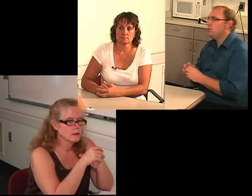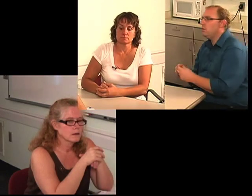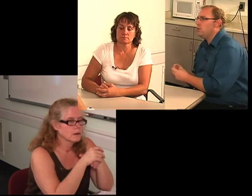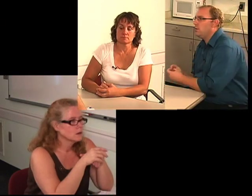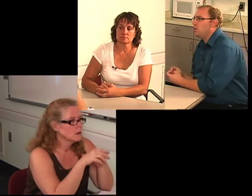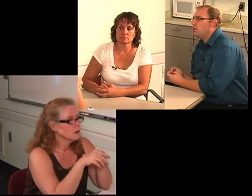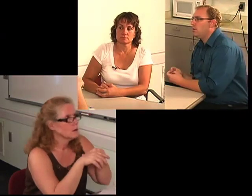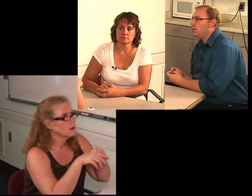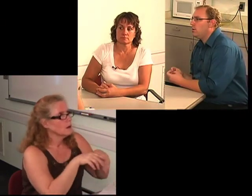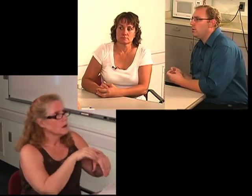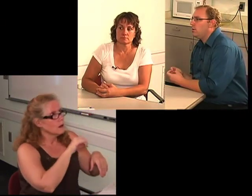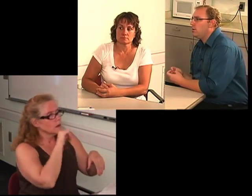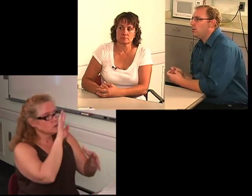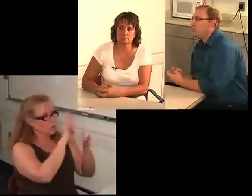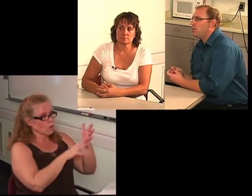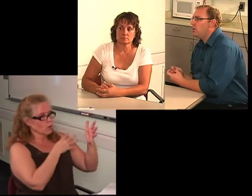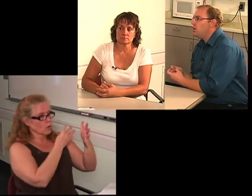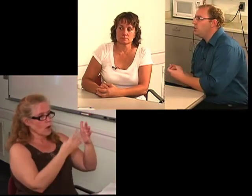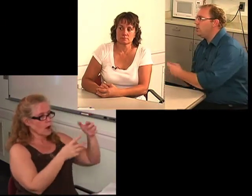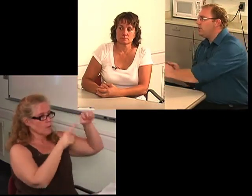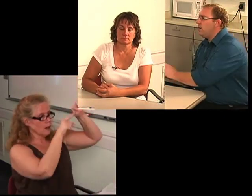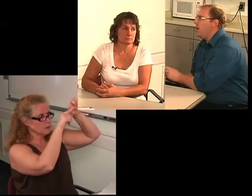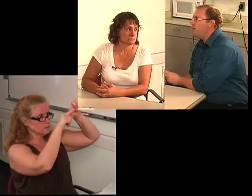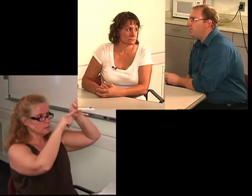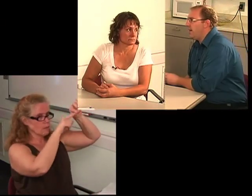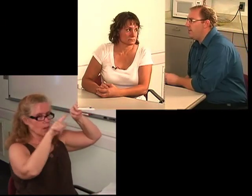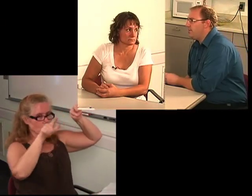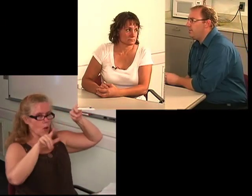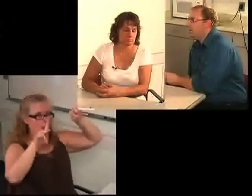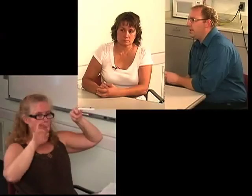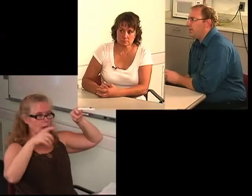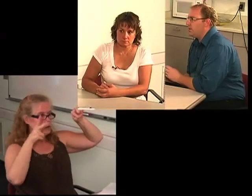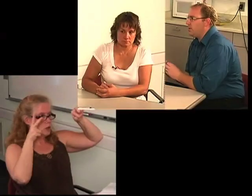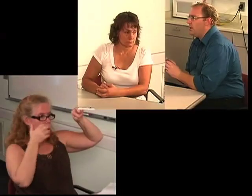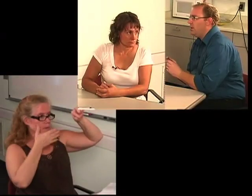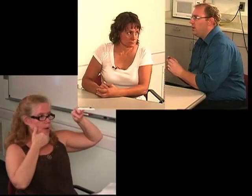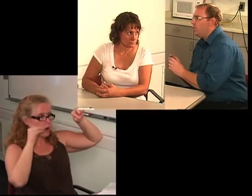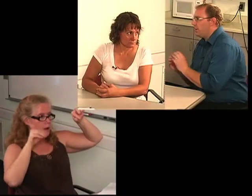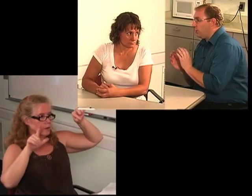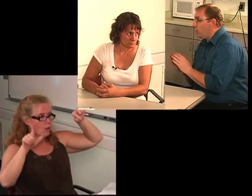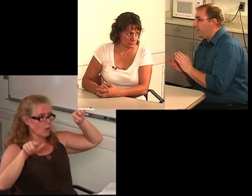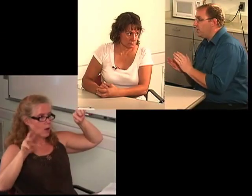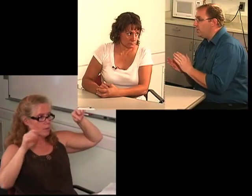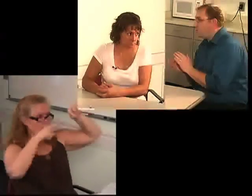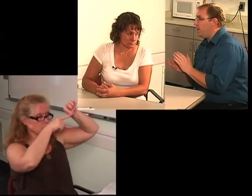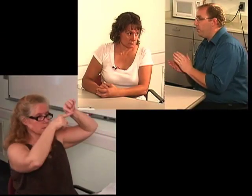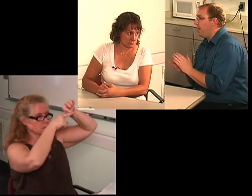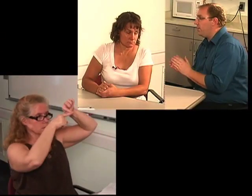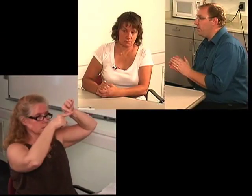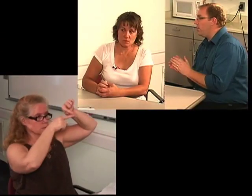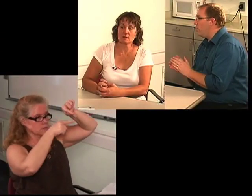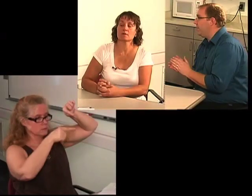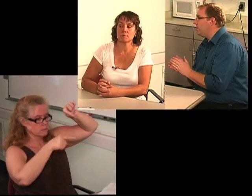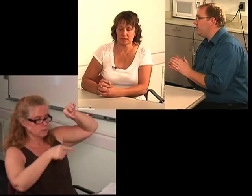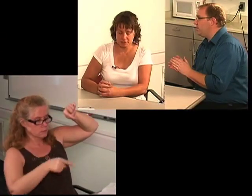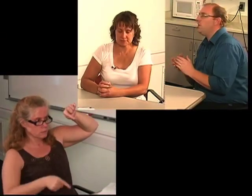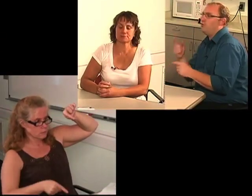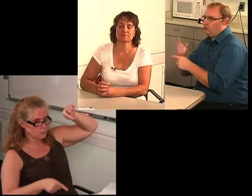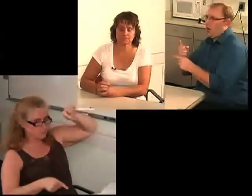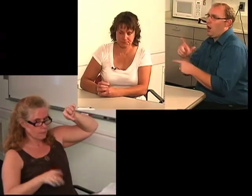So, is the audiogram like, is it with the low pitches, do you hear better with the low pitches? C: Low pitches [nods].